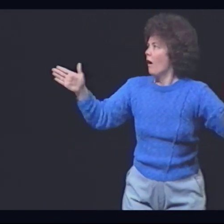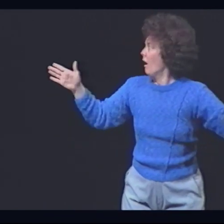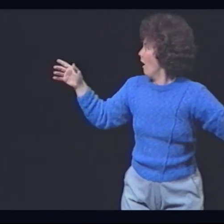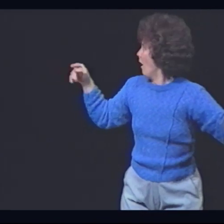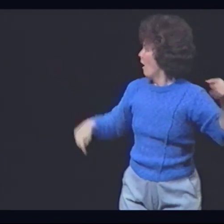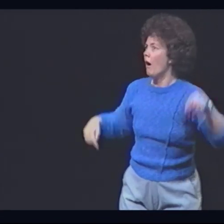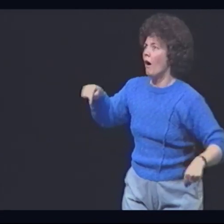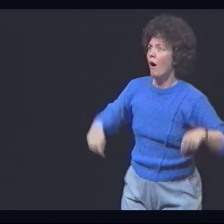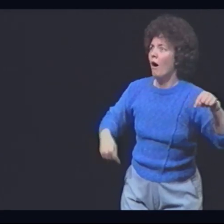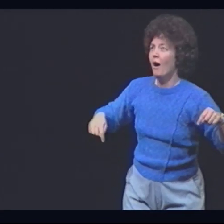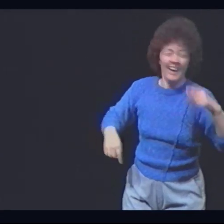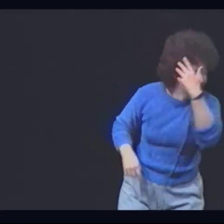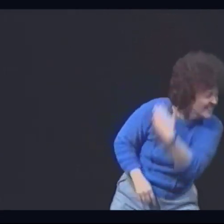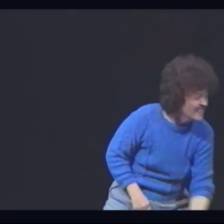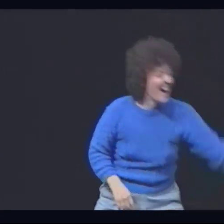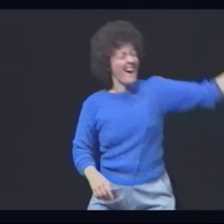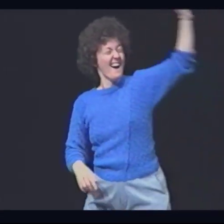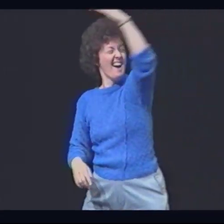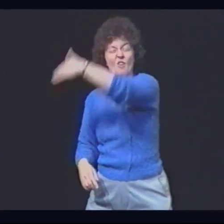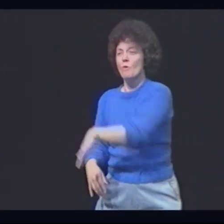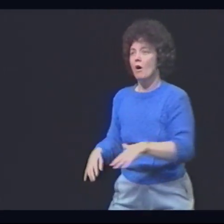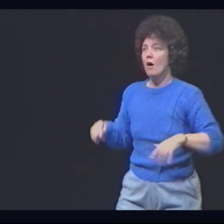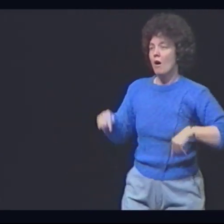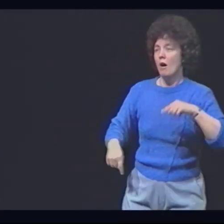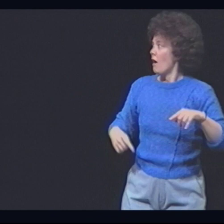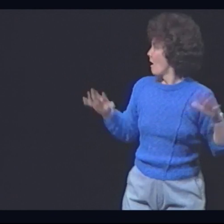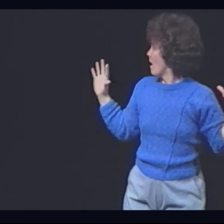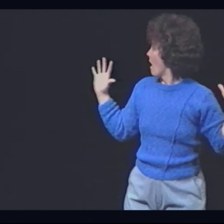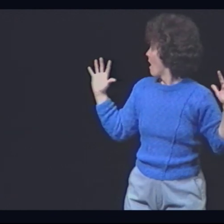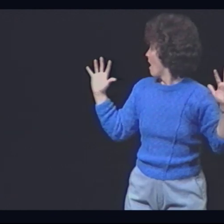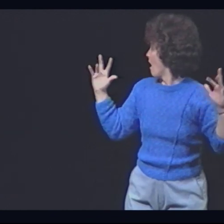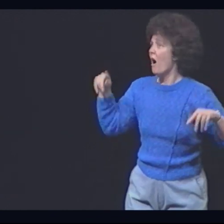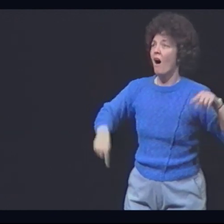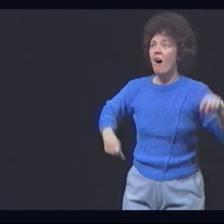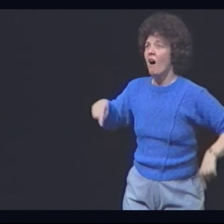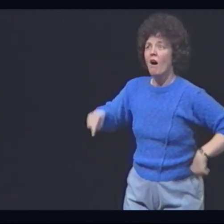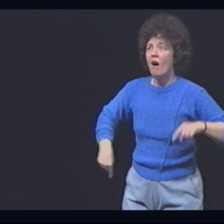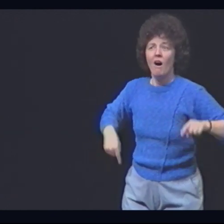Burdens fall away as we find ourselves released